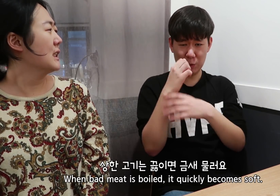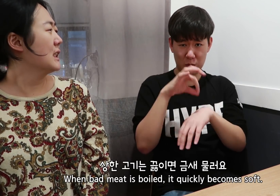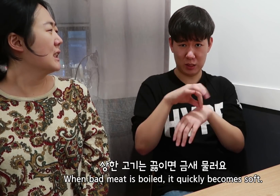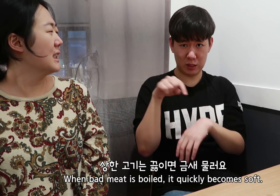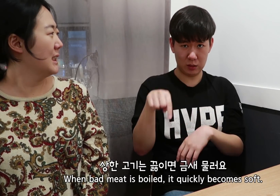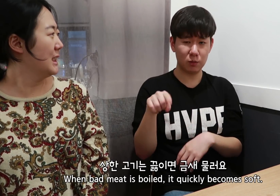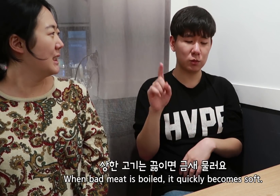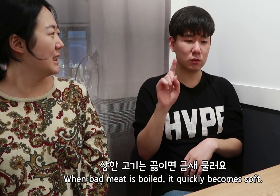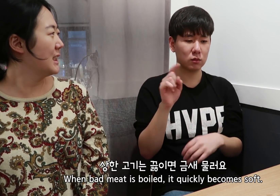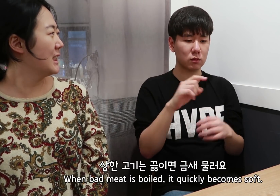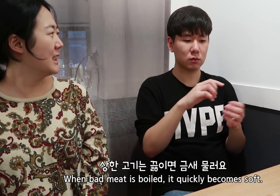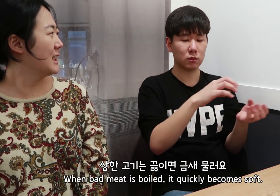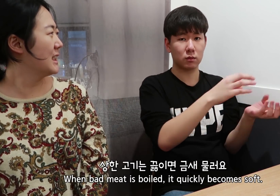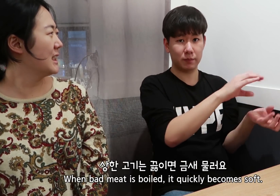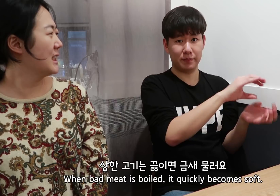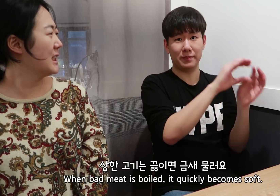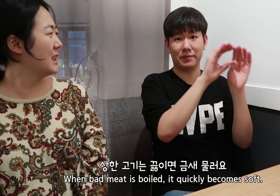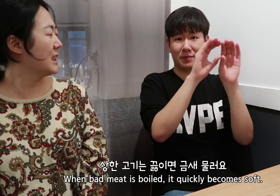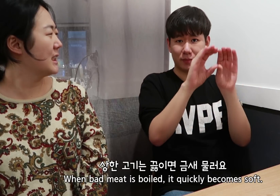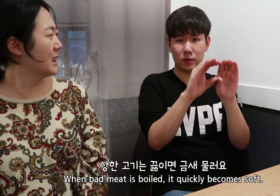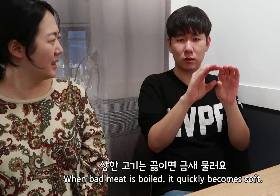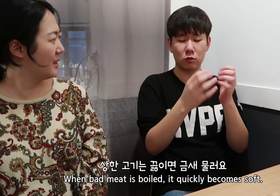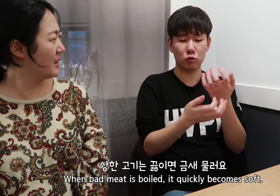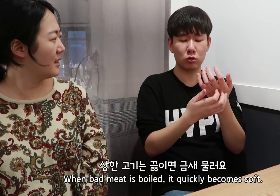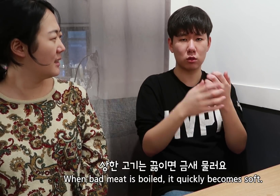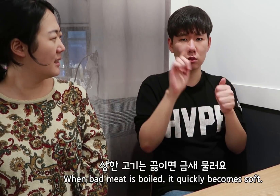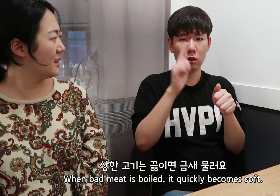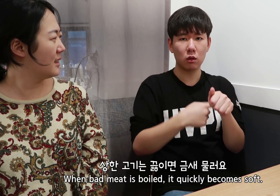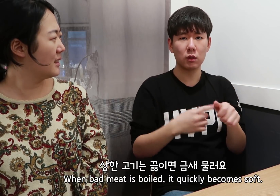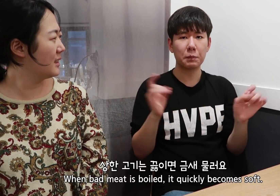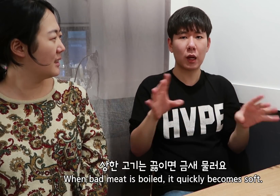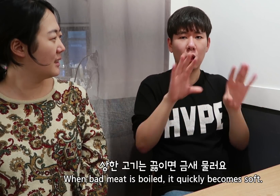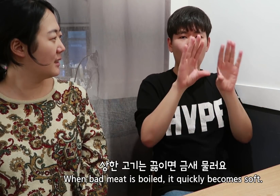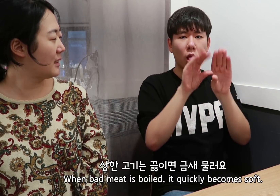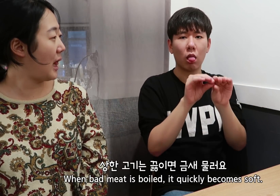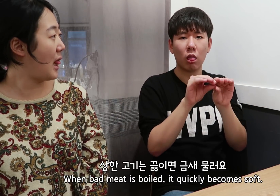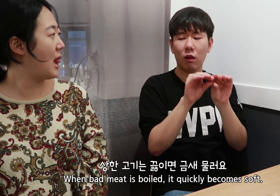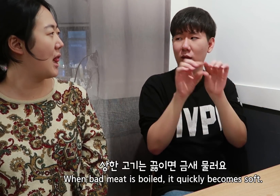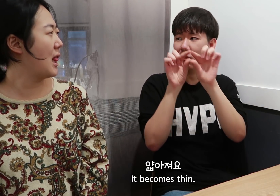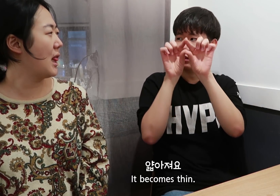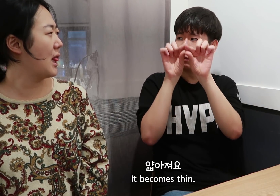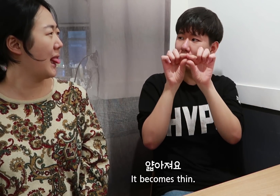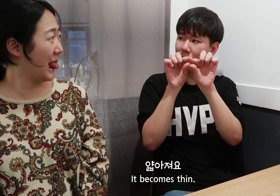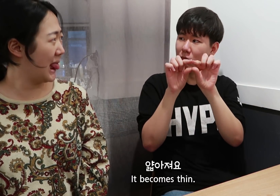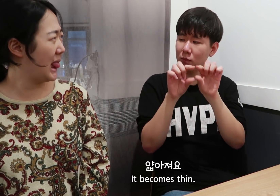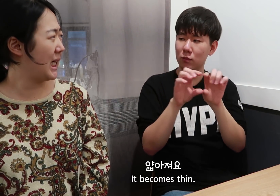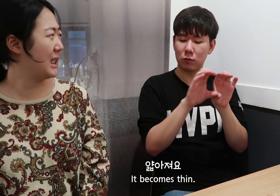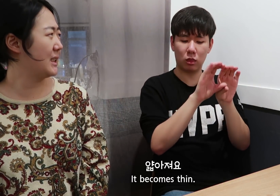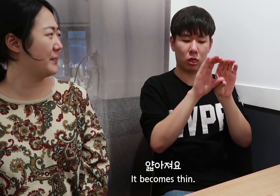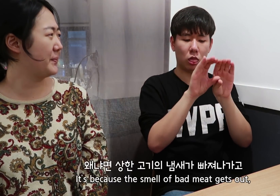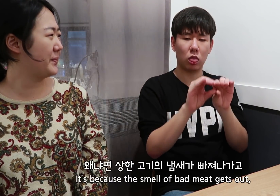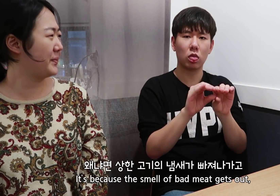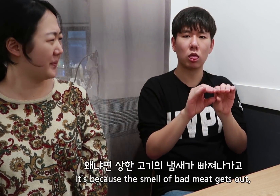When bad meat is boiled, it quickly becomes soft. It becomes thin.